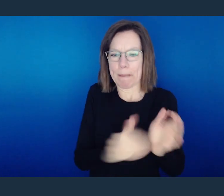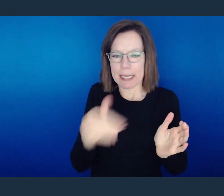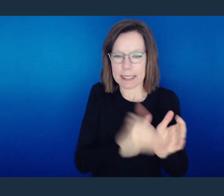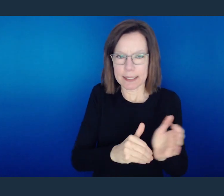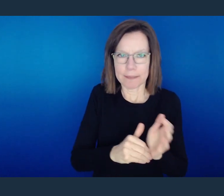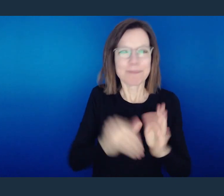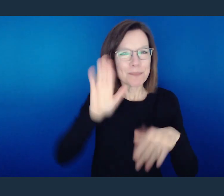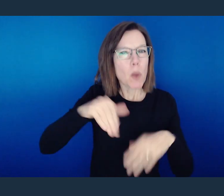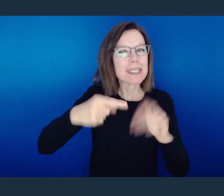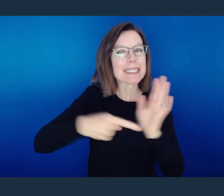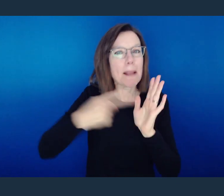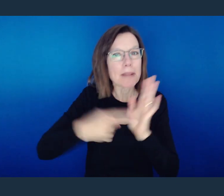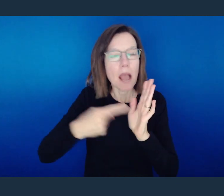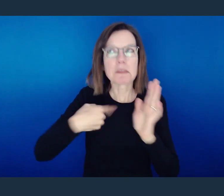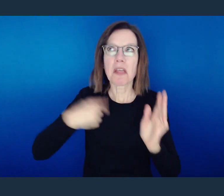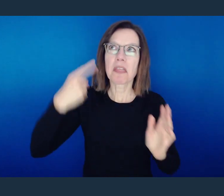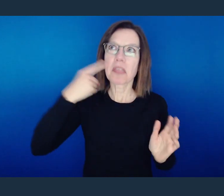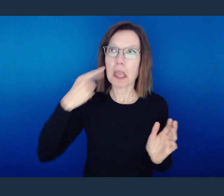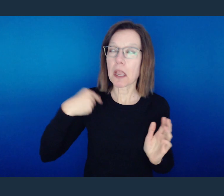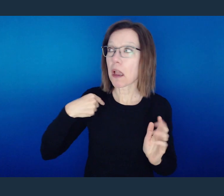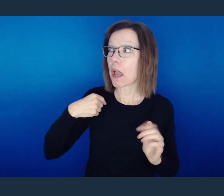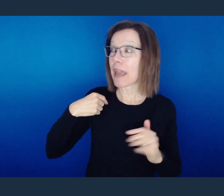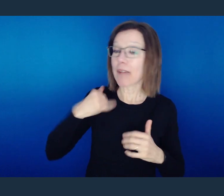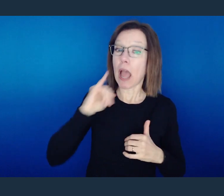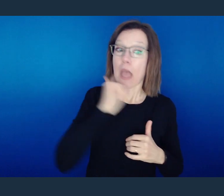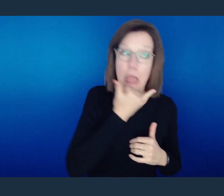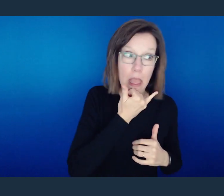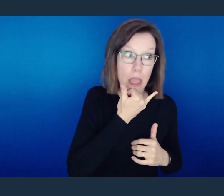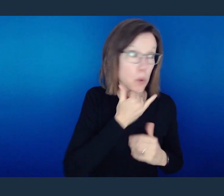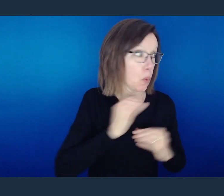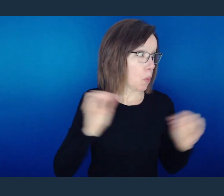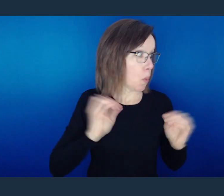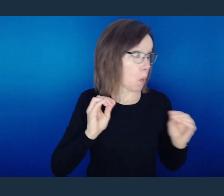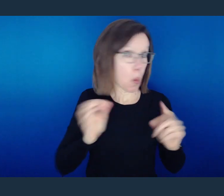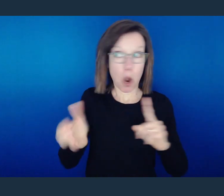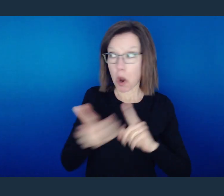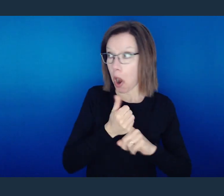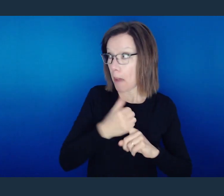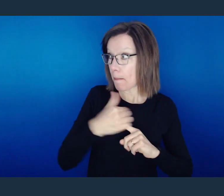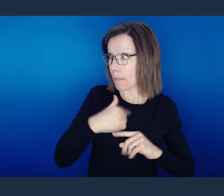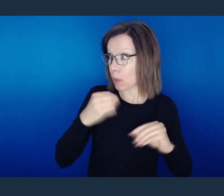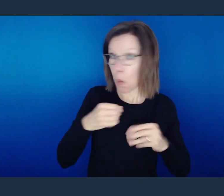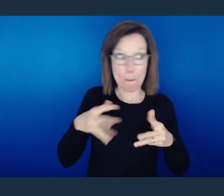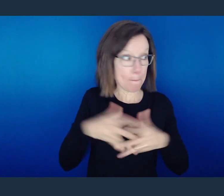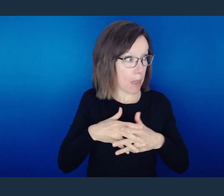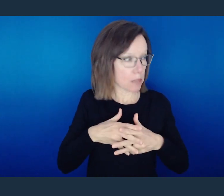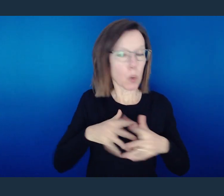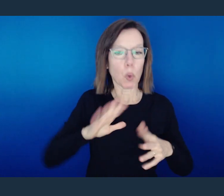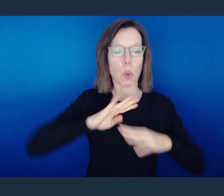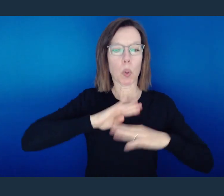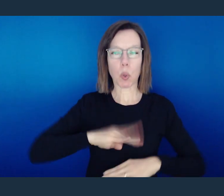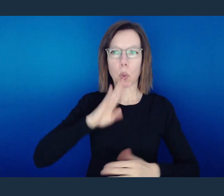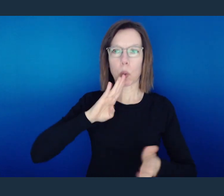You see, sometimes we think that we're good to go because we didn't get caught the first time.